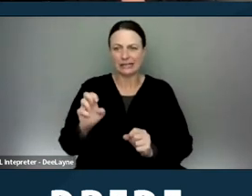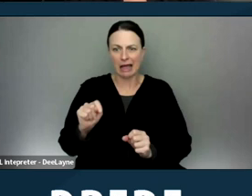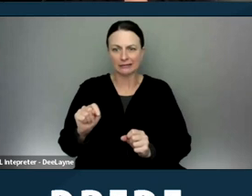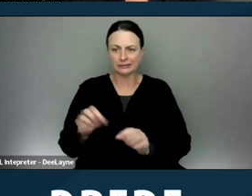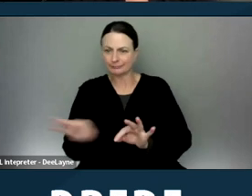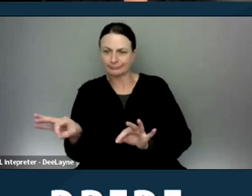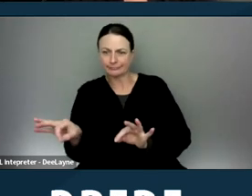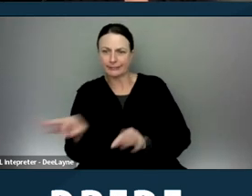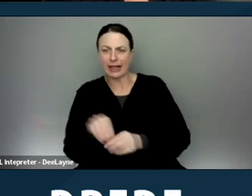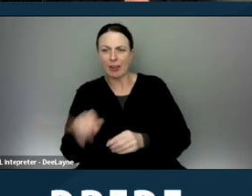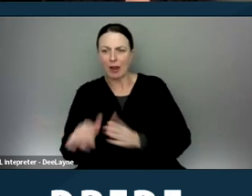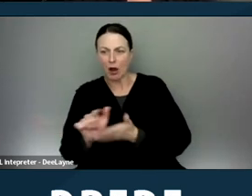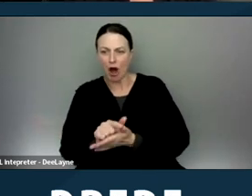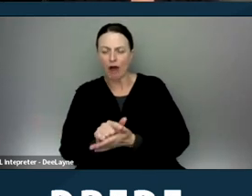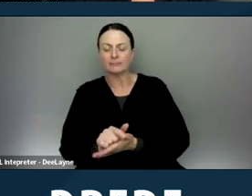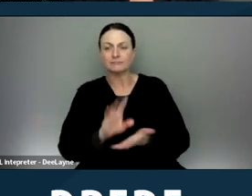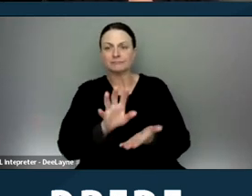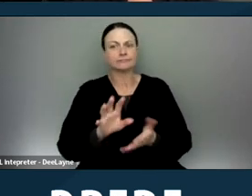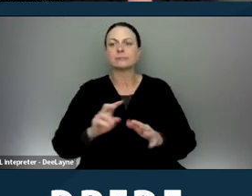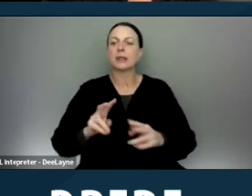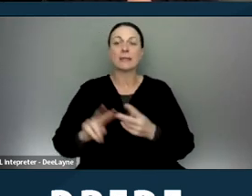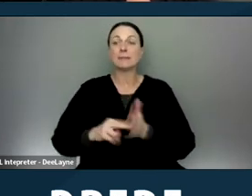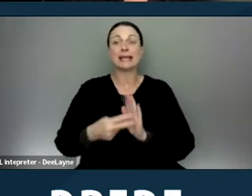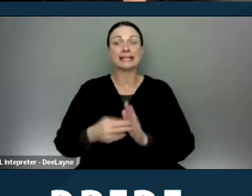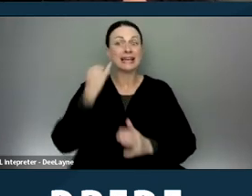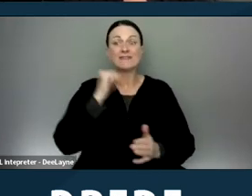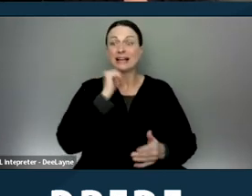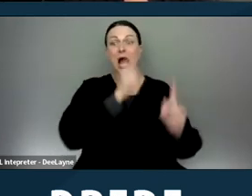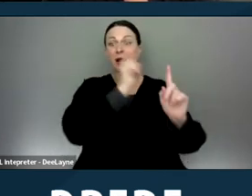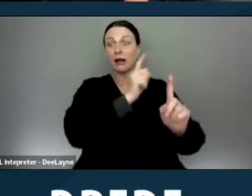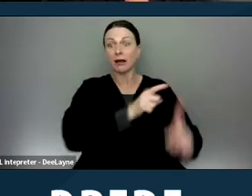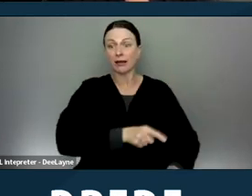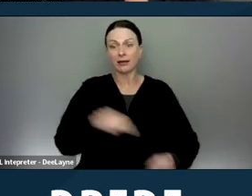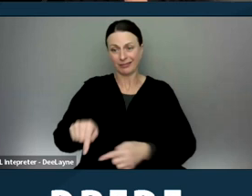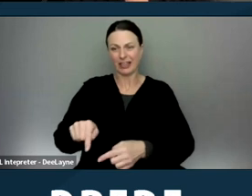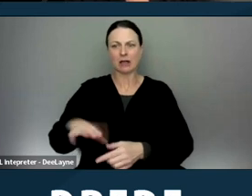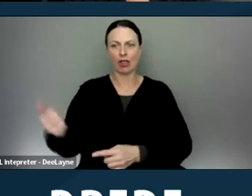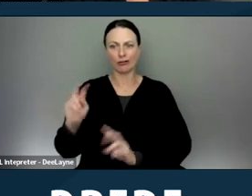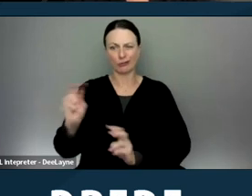that captures other types of discrimination that may not be enumerated. Next slide please.